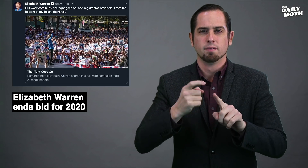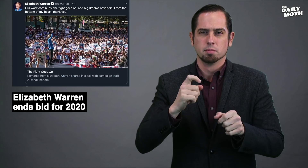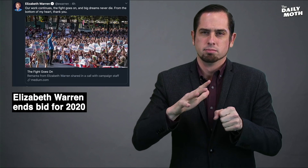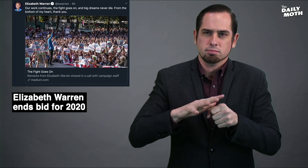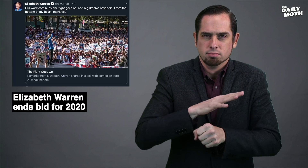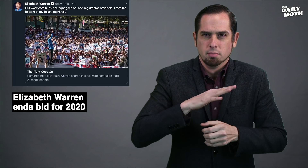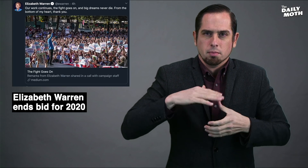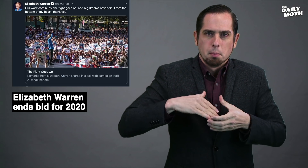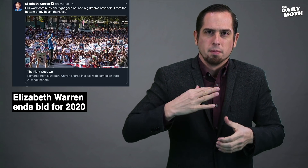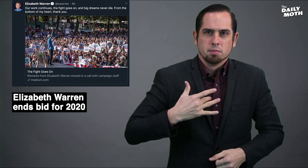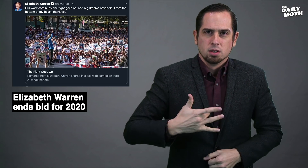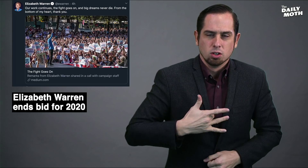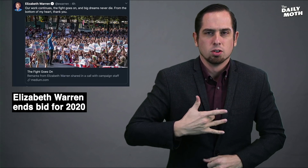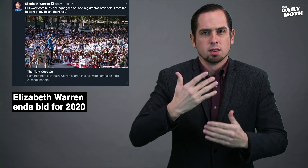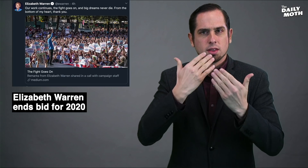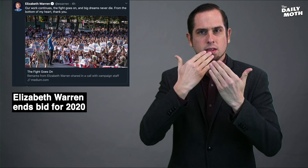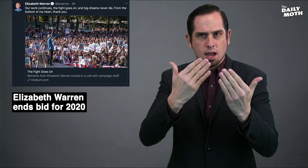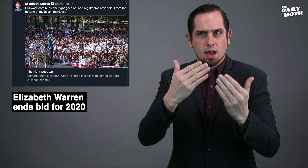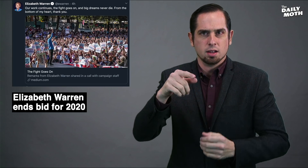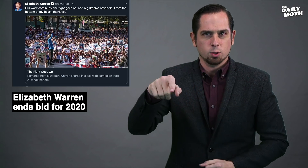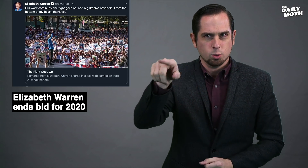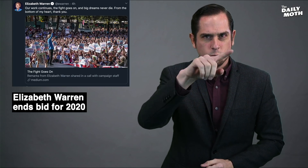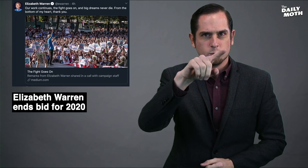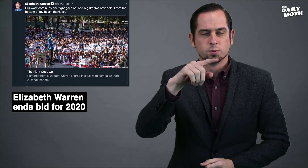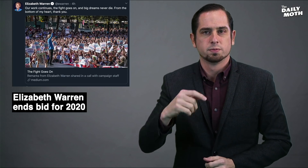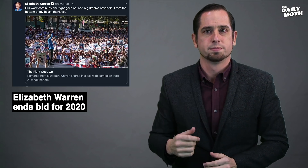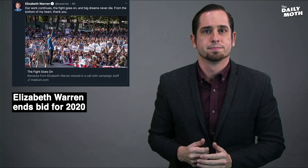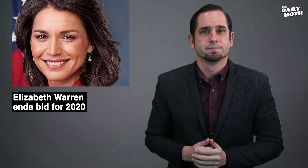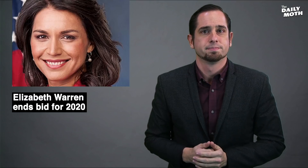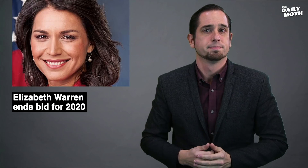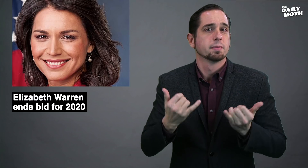From the bottom of my heart, thank you."